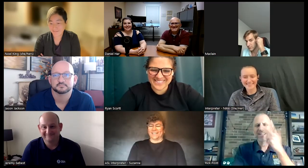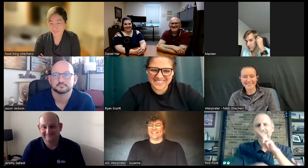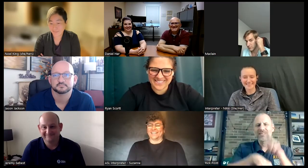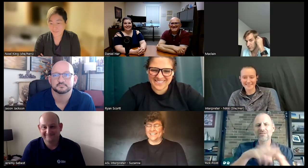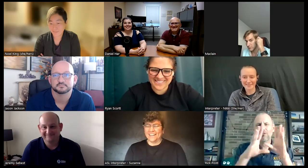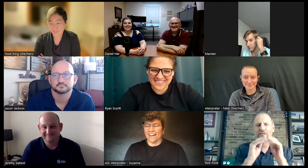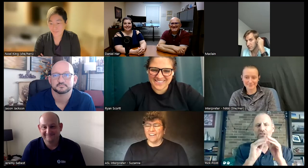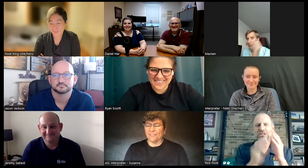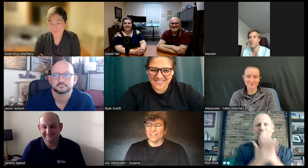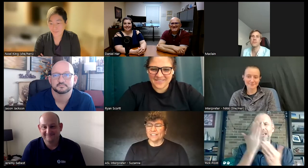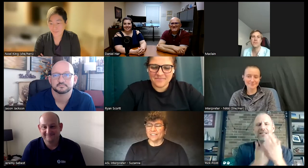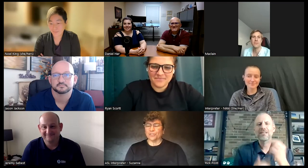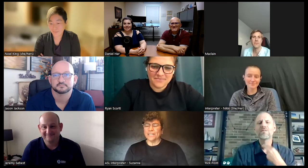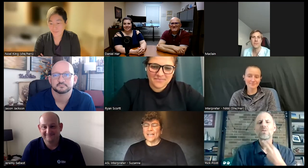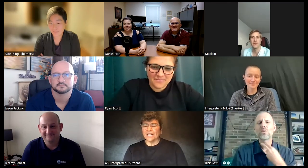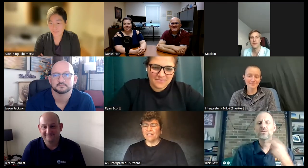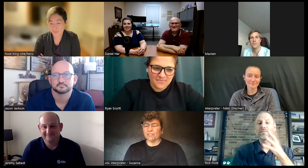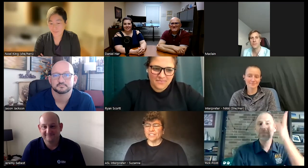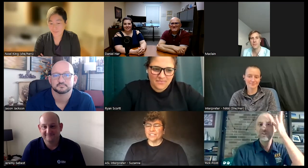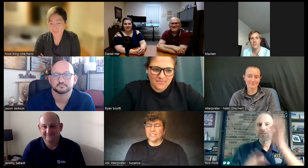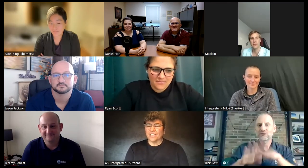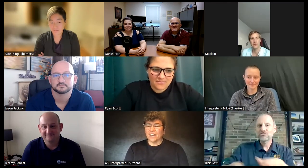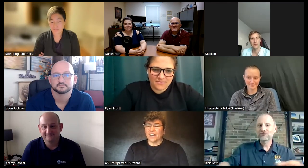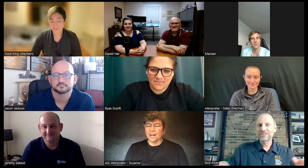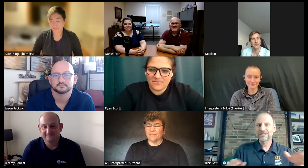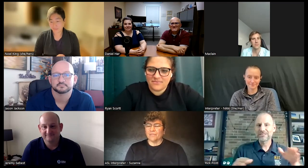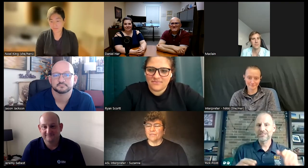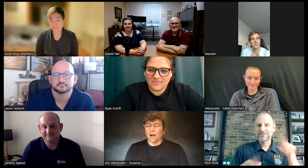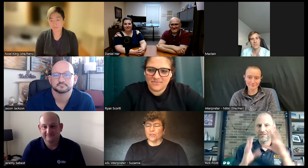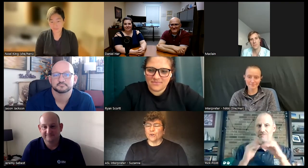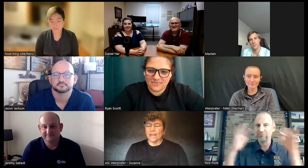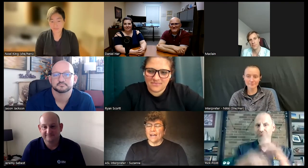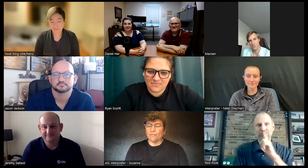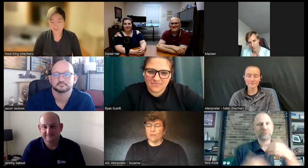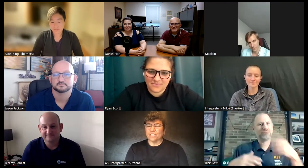up uh for the the three-day conference uh are you going to have voice